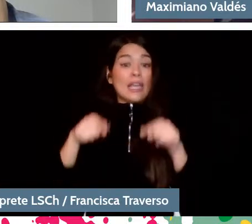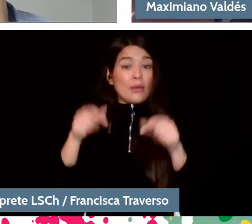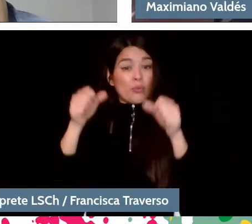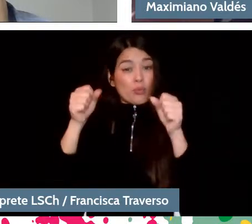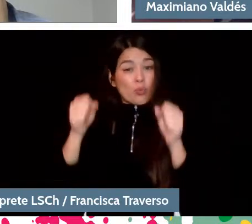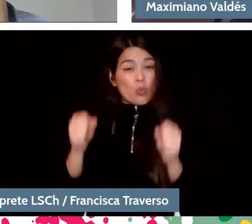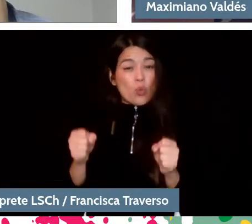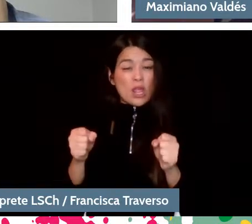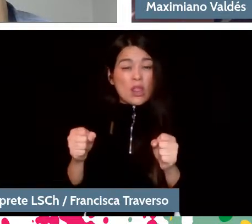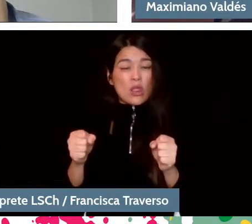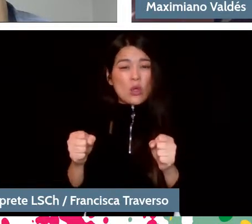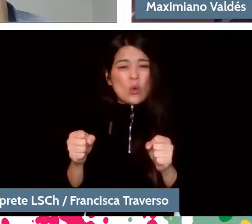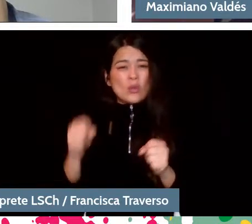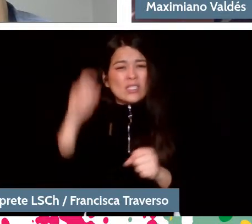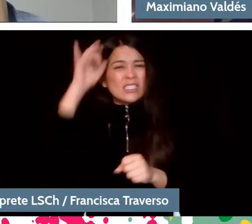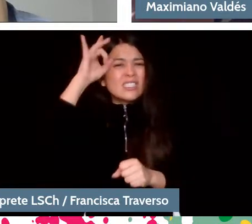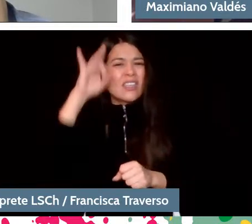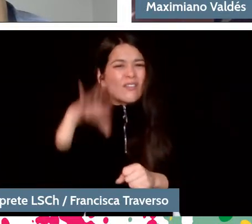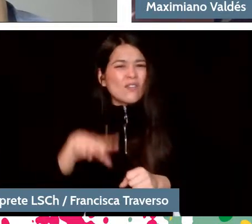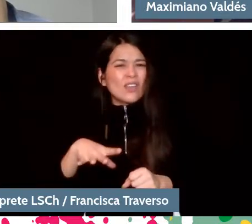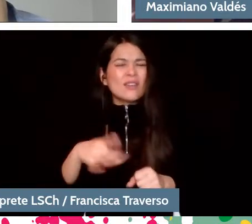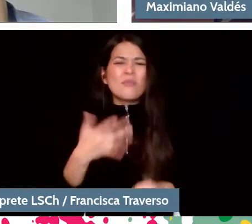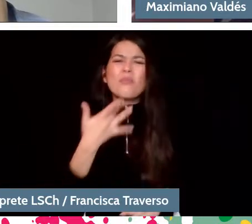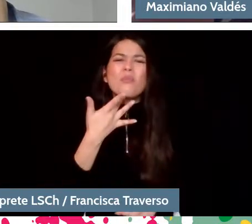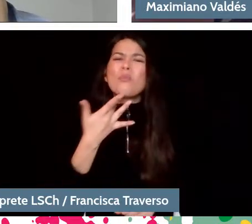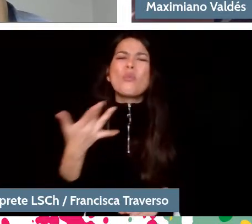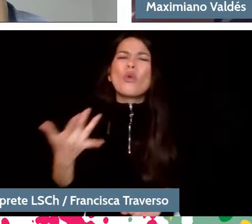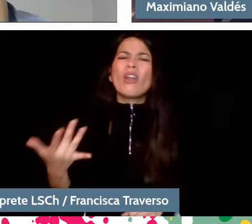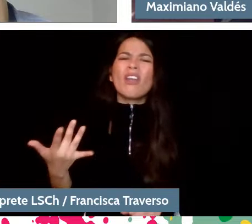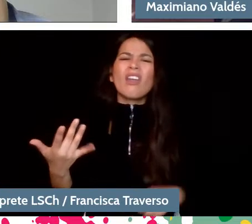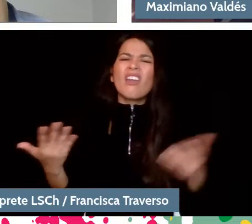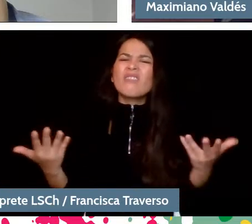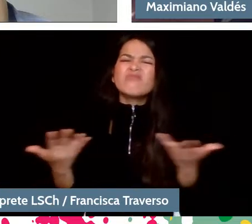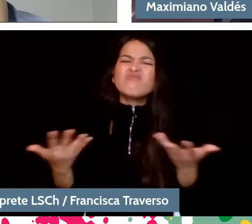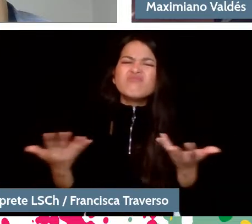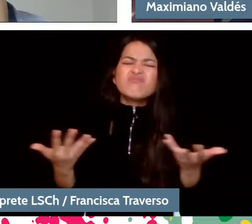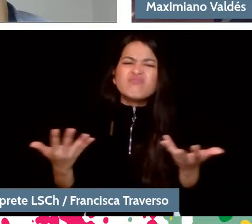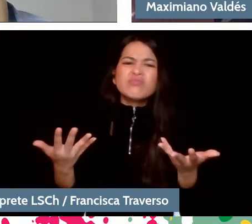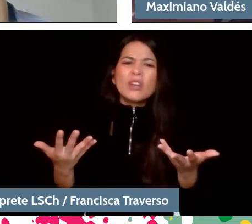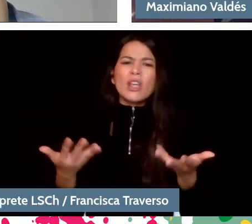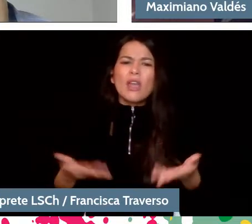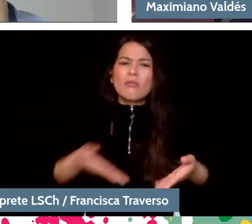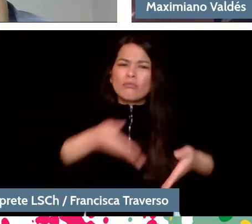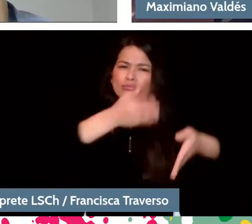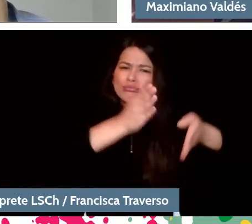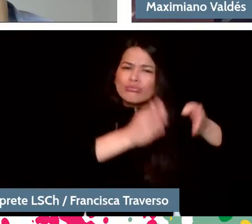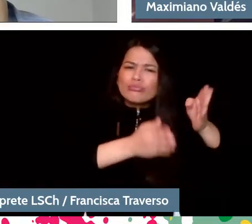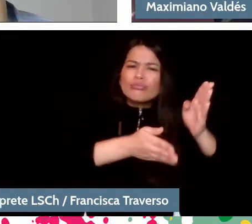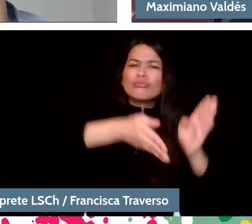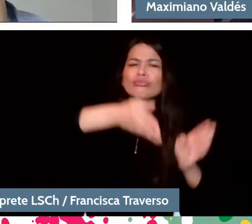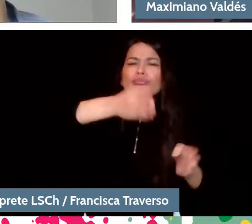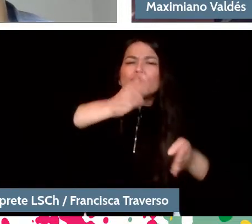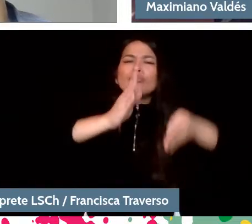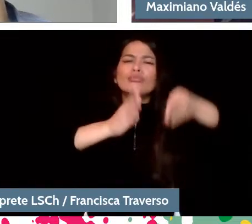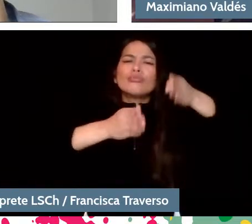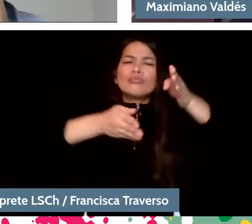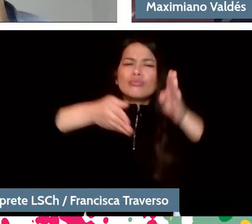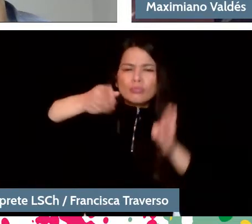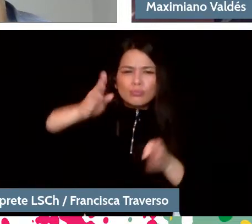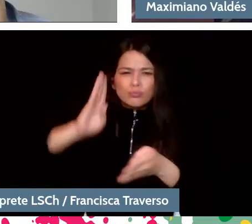why music that has such a great melodic movement, that has a moving bass,